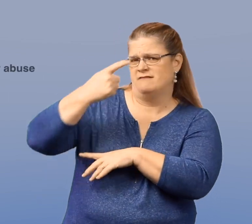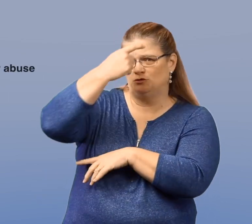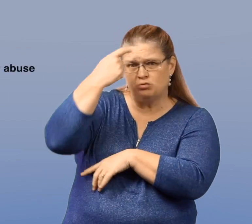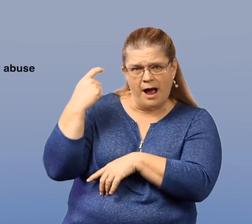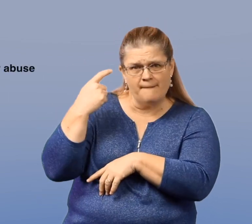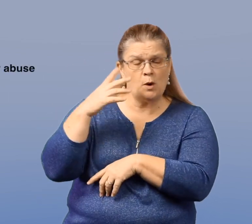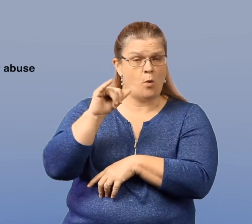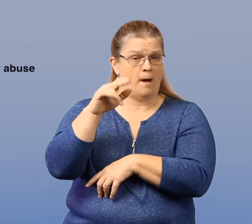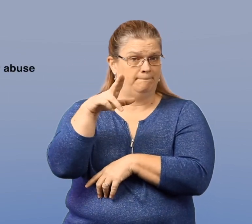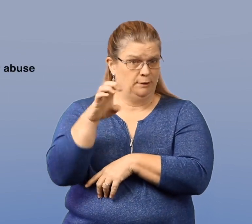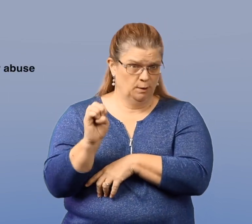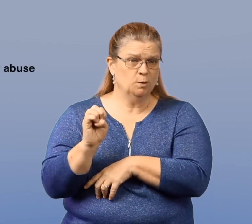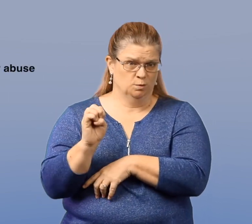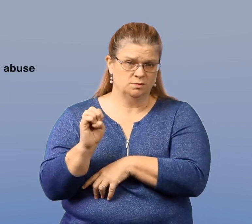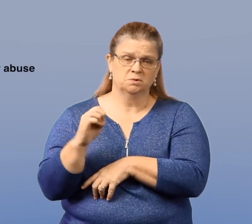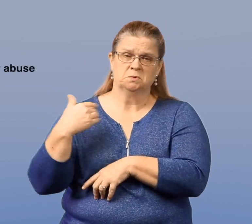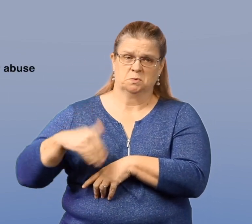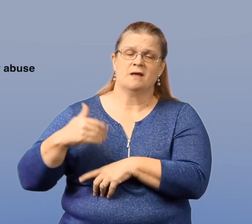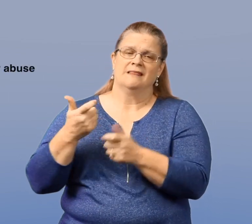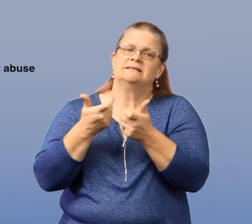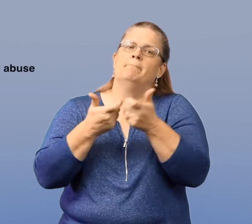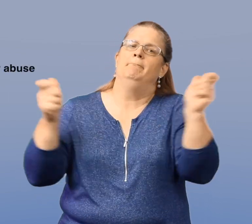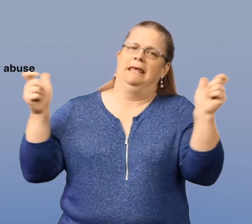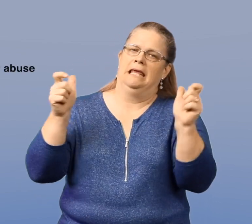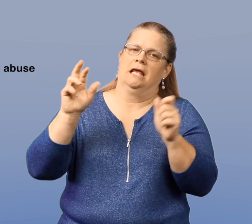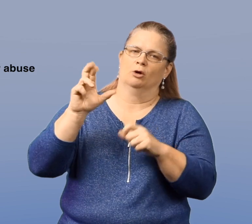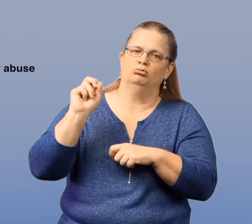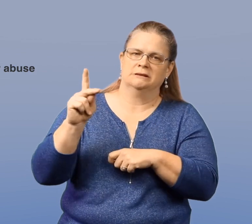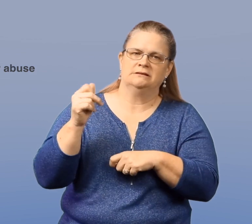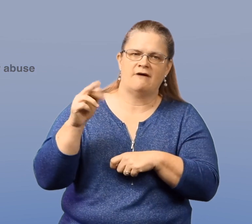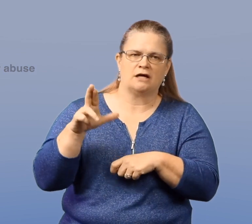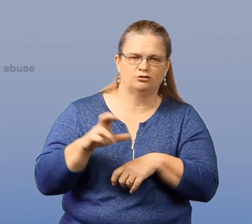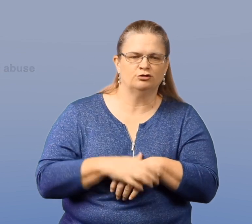A history of trauma or abuse is a huge risk factor.